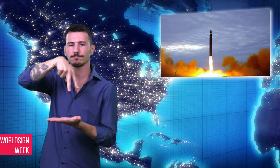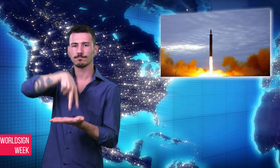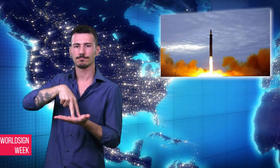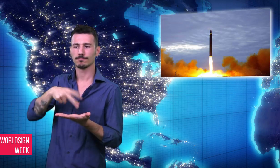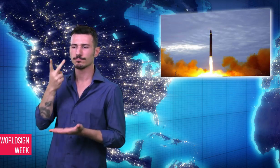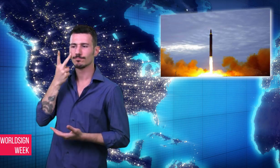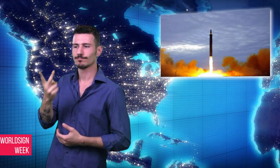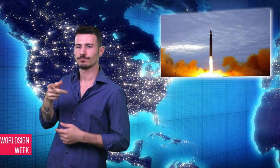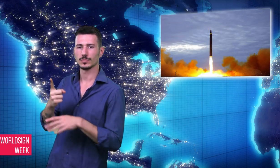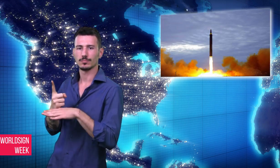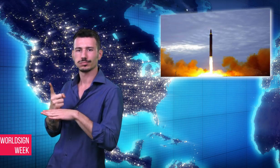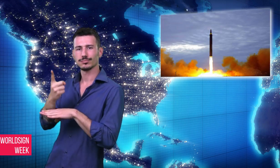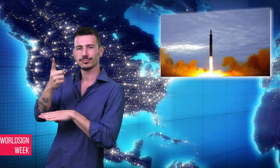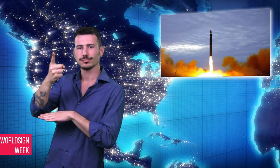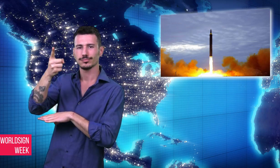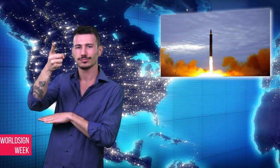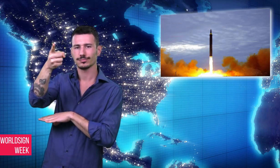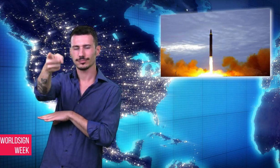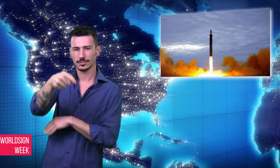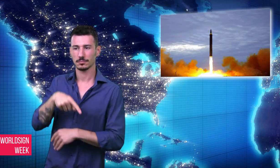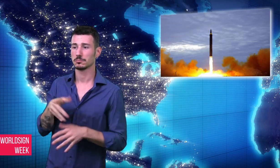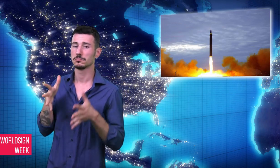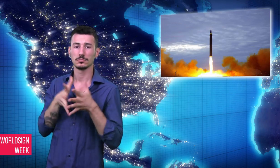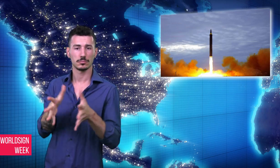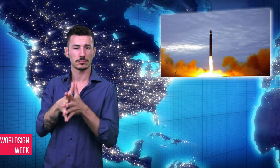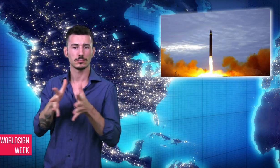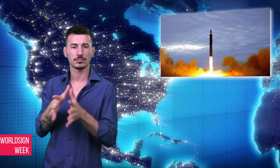He was said to be “very satisfied with